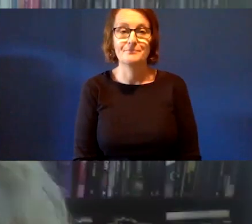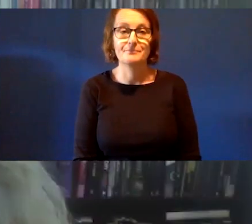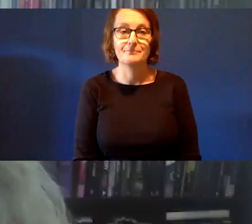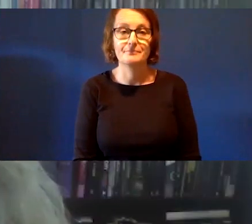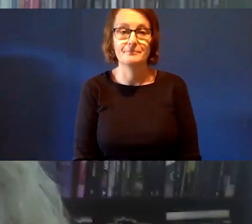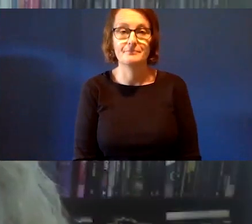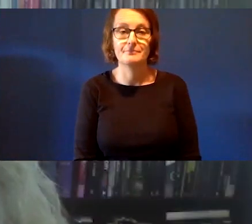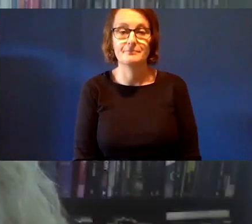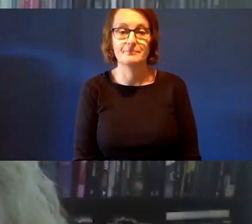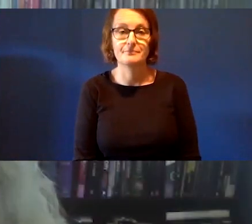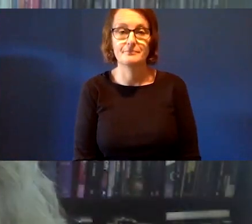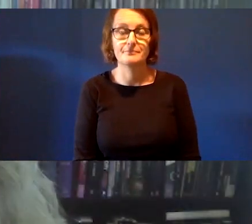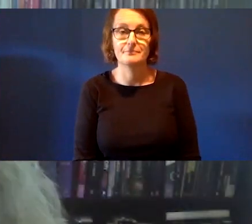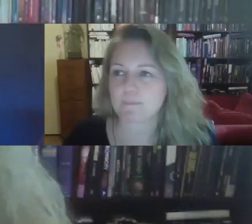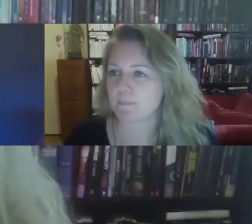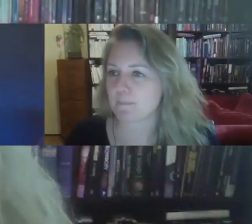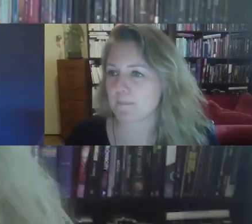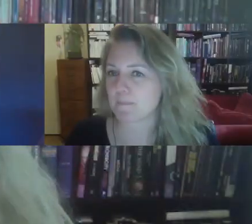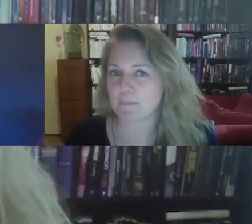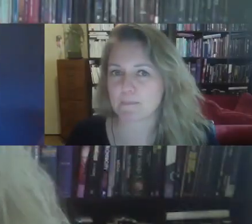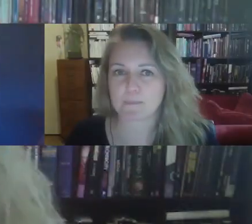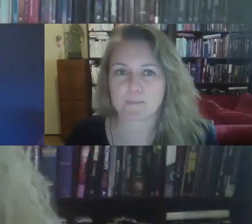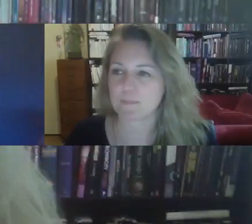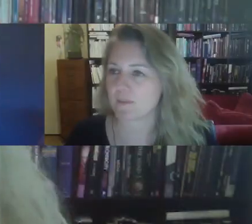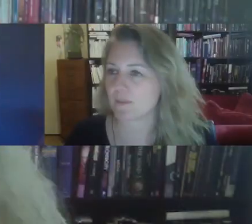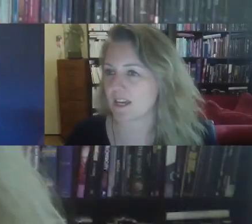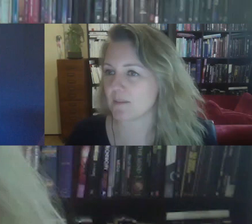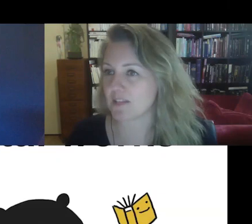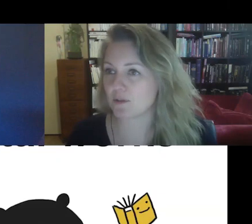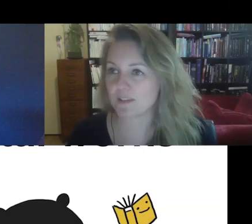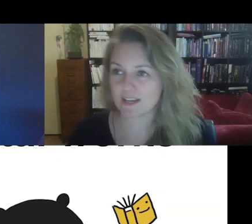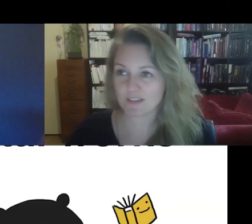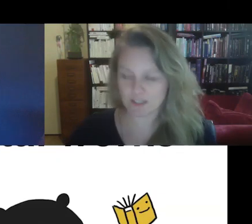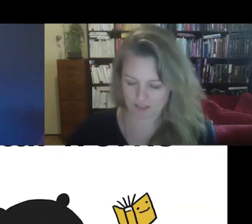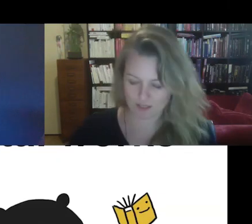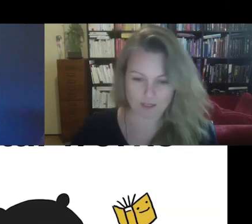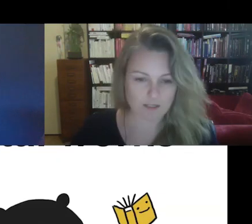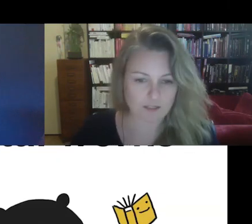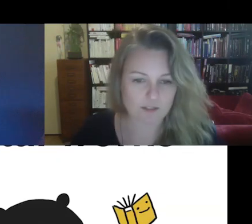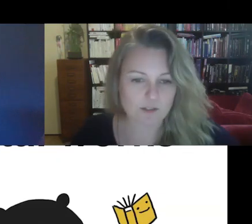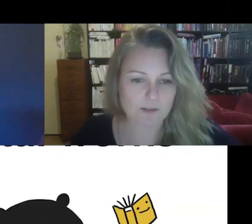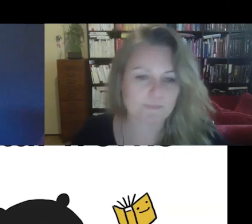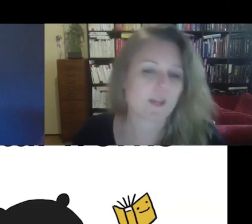I will assume it's good.